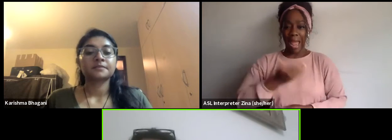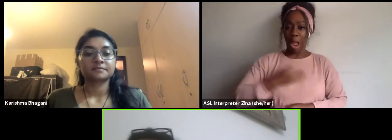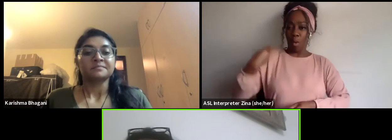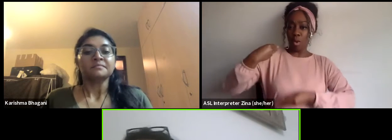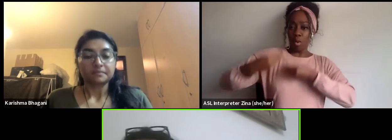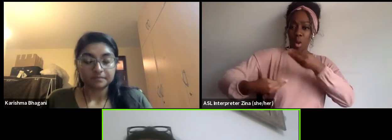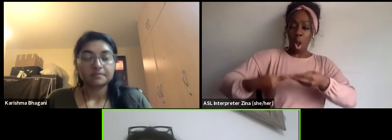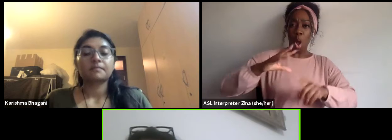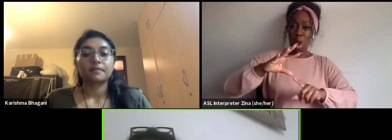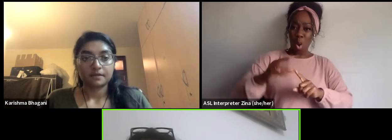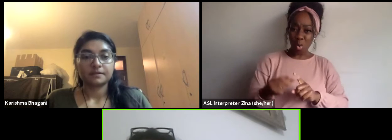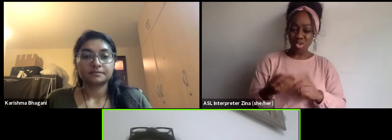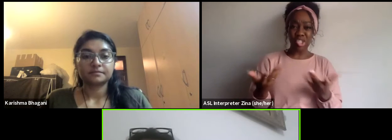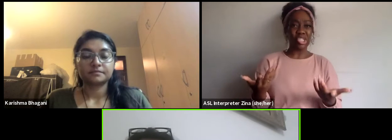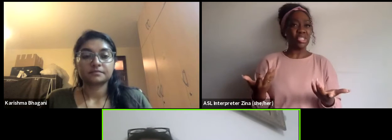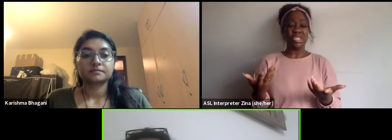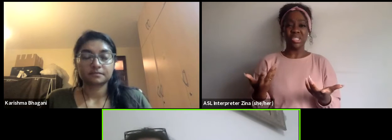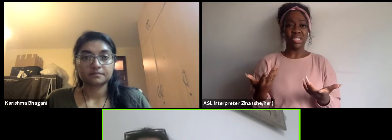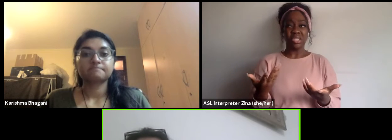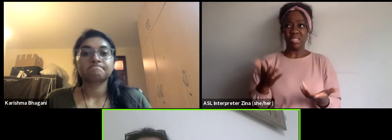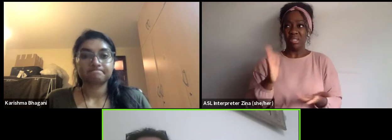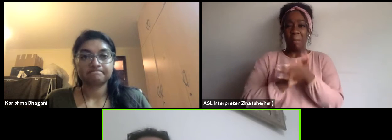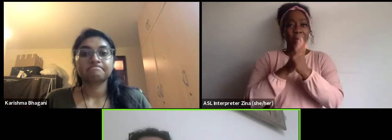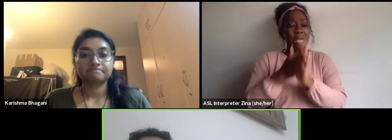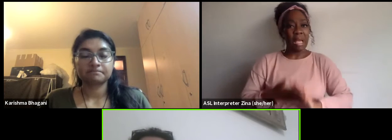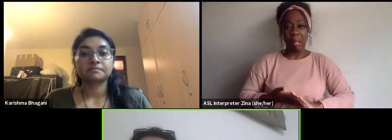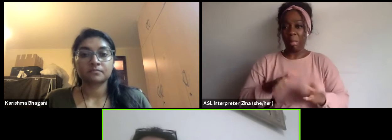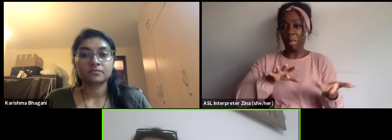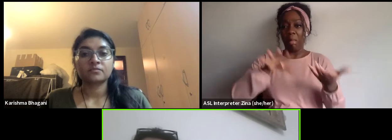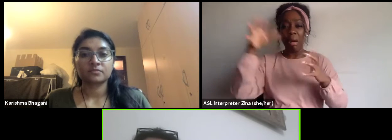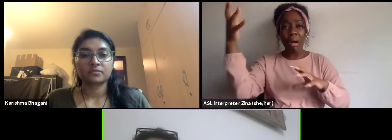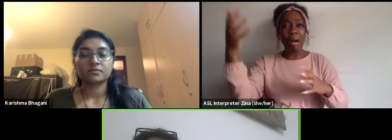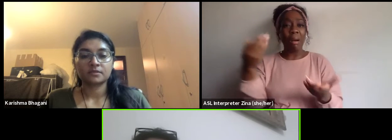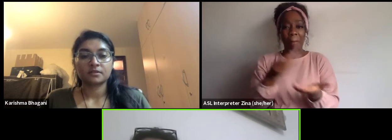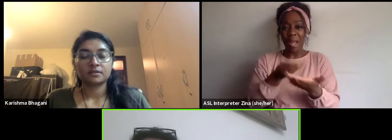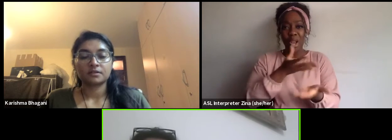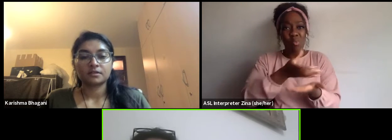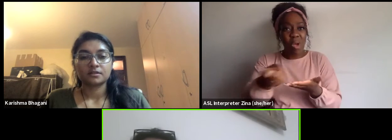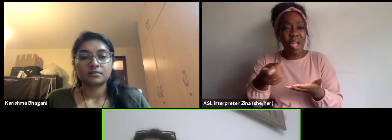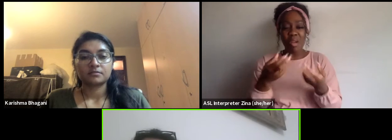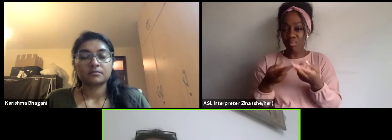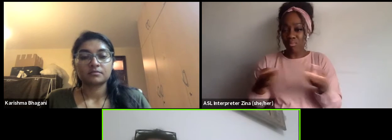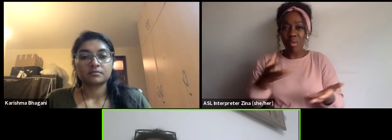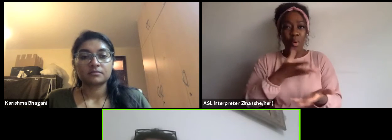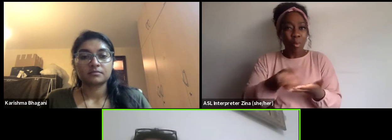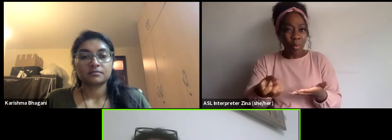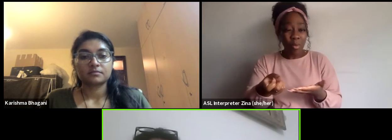Wastes money and resources. So and from there I came back and I tried to study